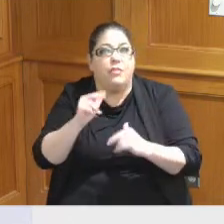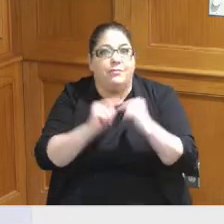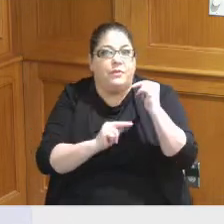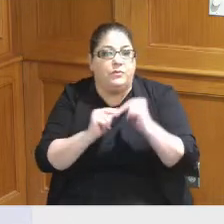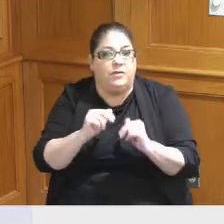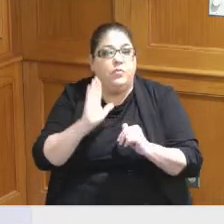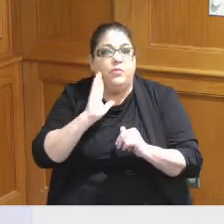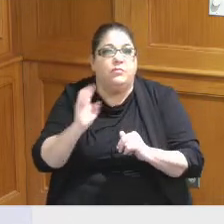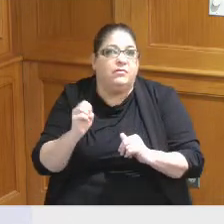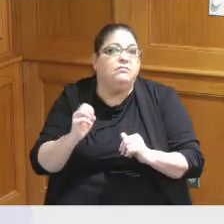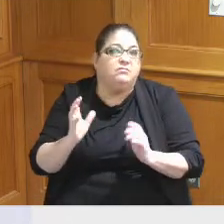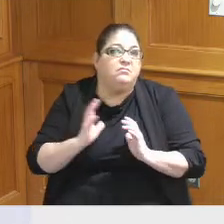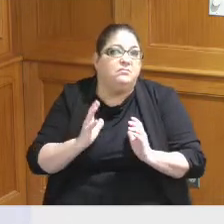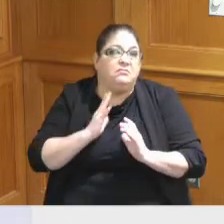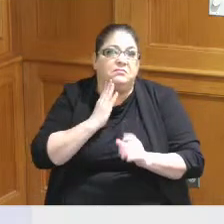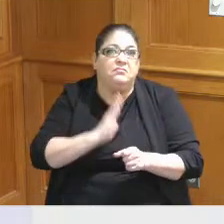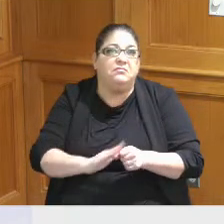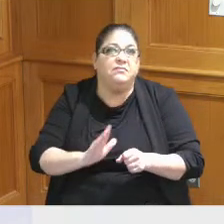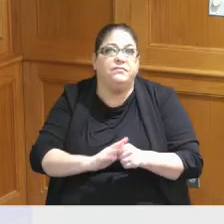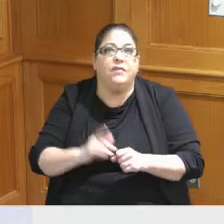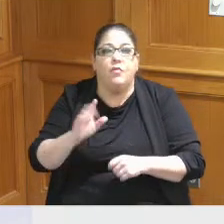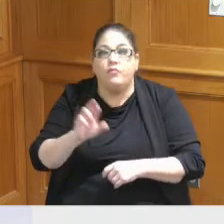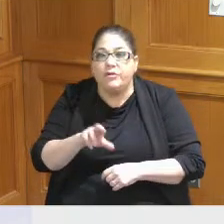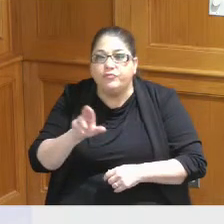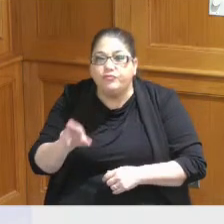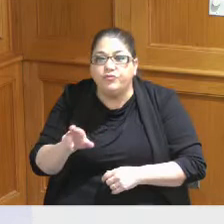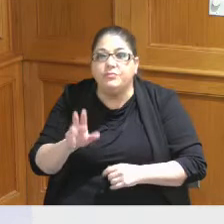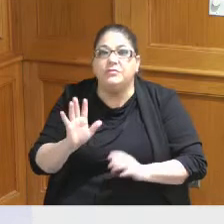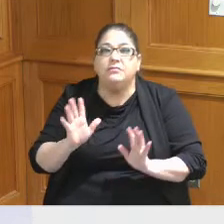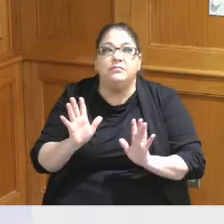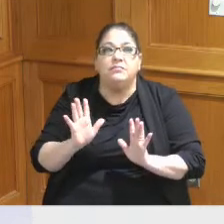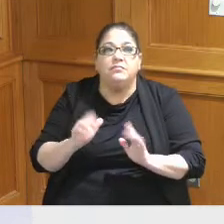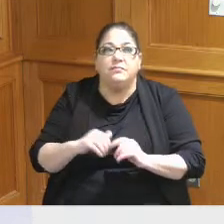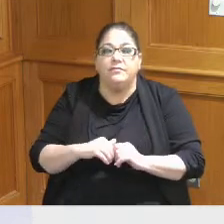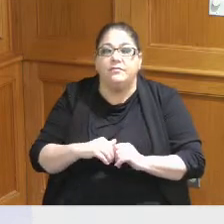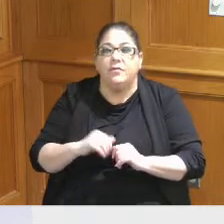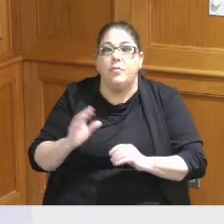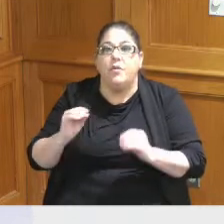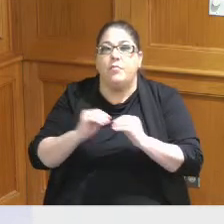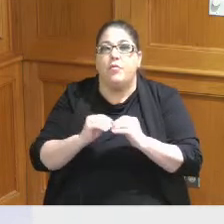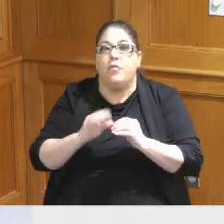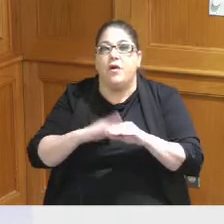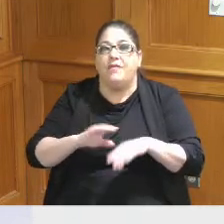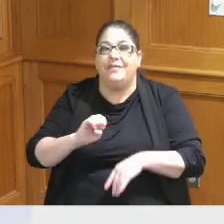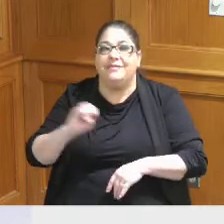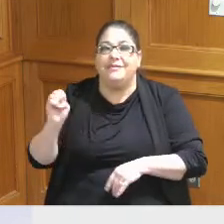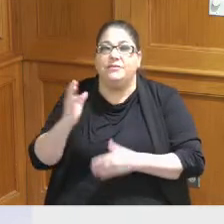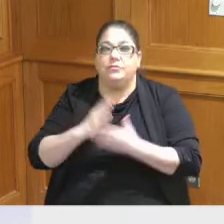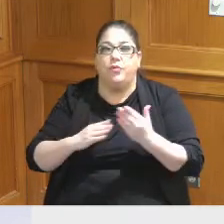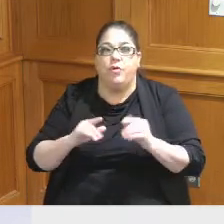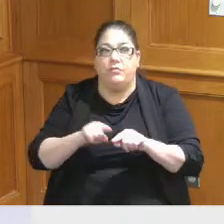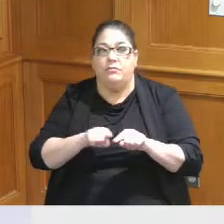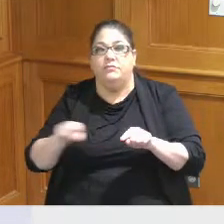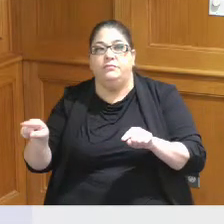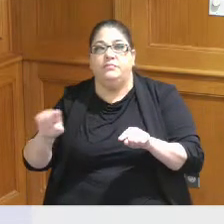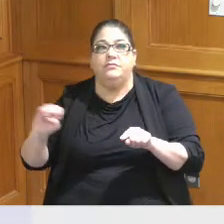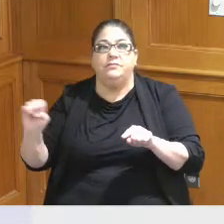accommodate restrooms and other things but would be further on the eastern part of that site we